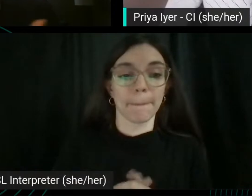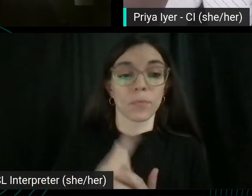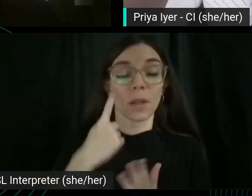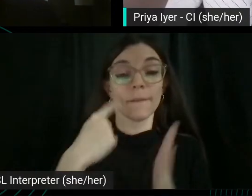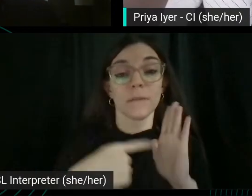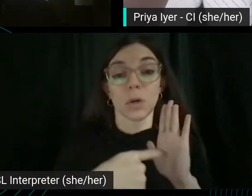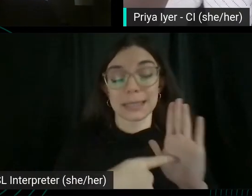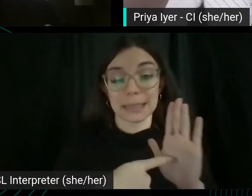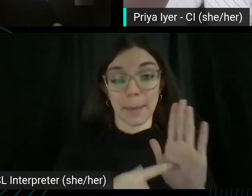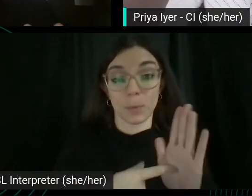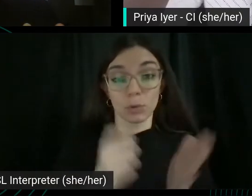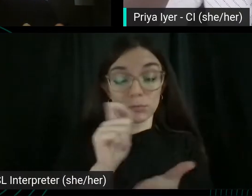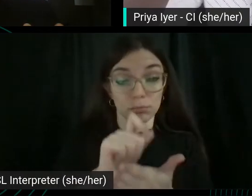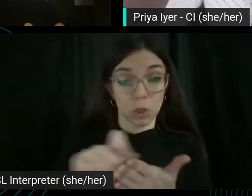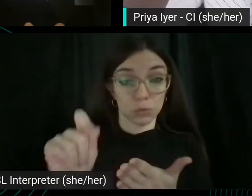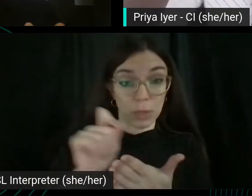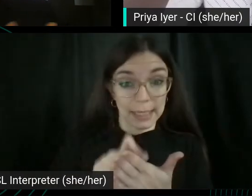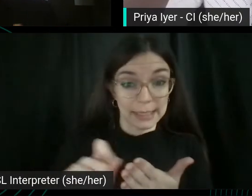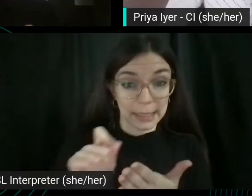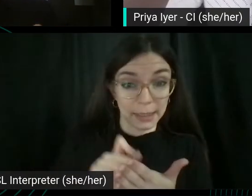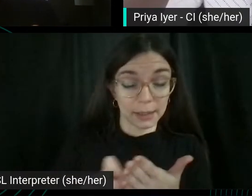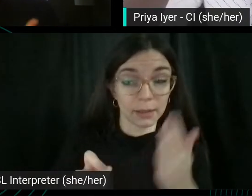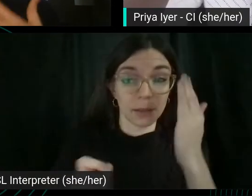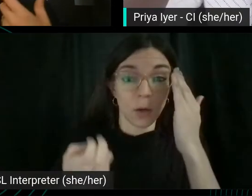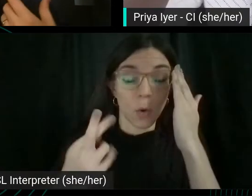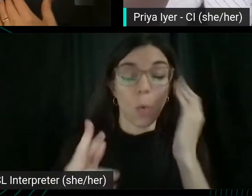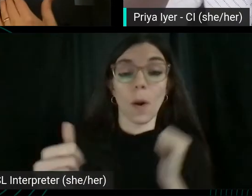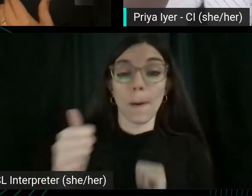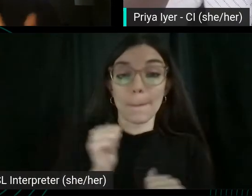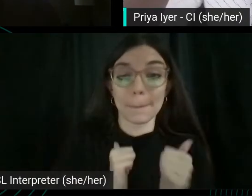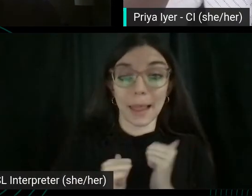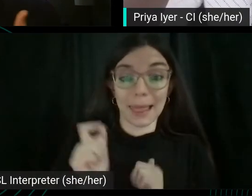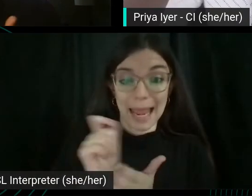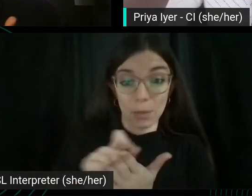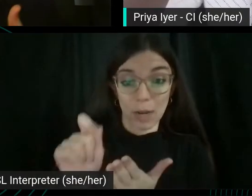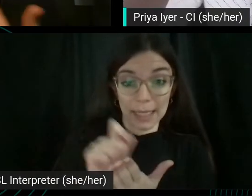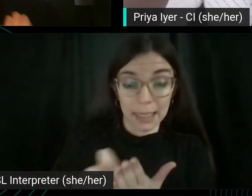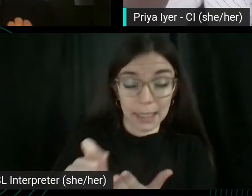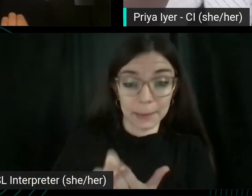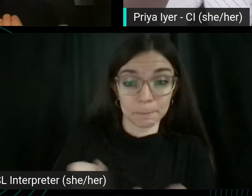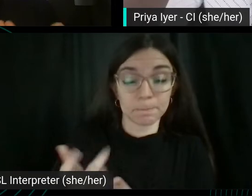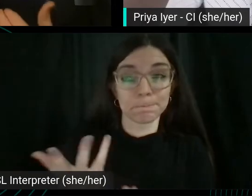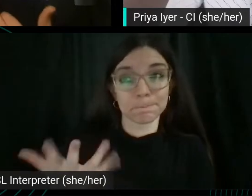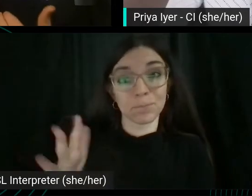Writing is or like playwriting is you know kind of related to it. Right?